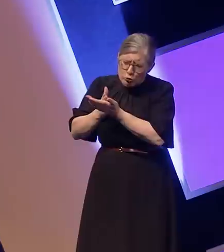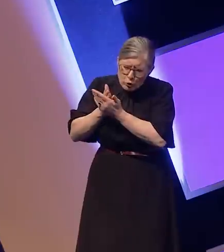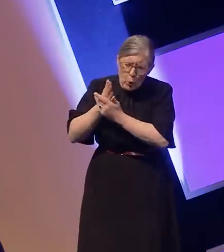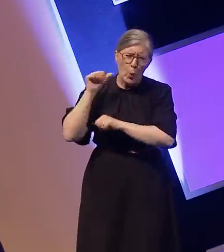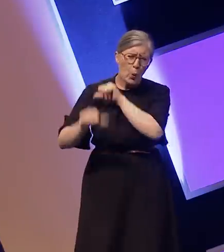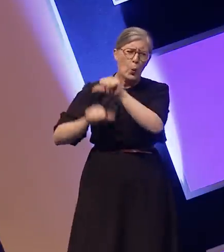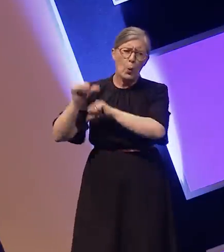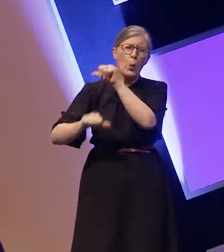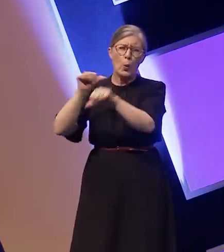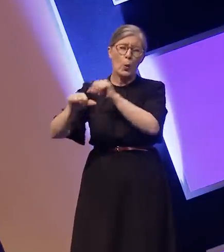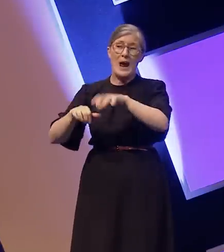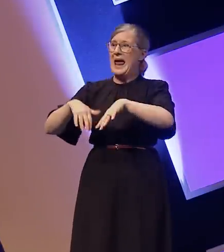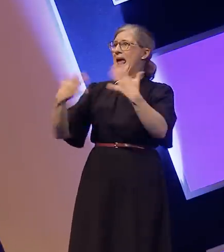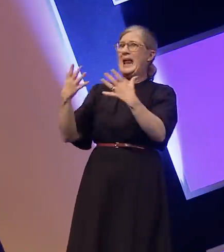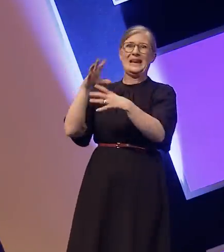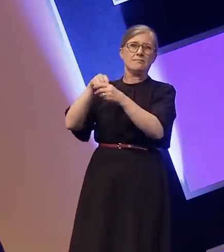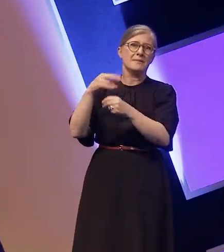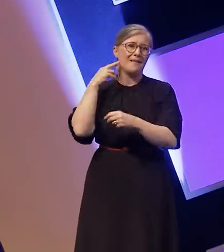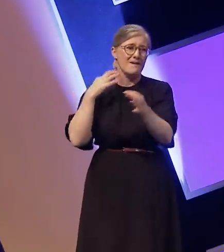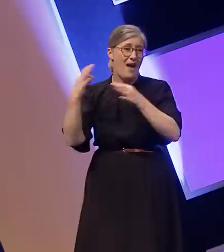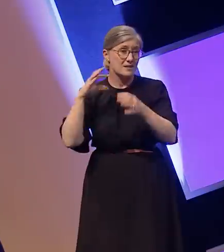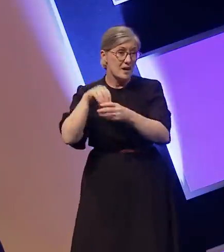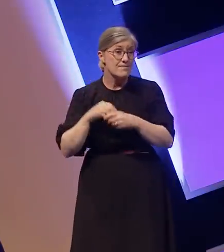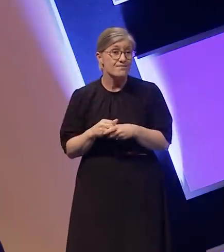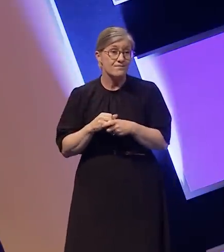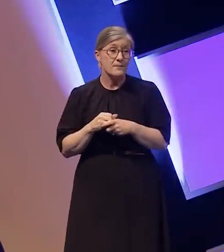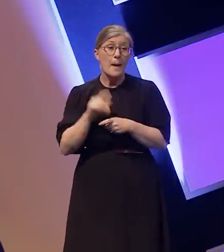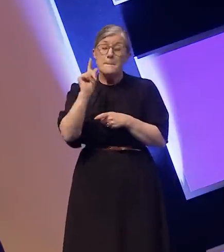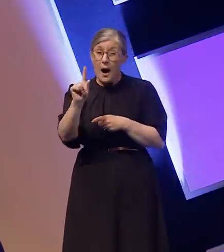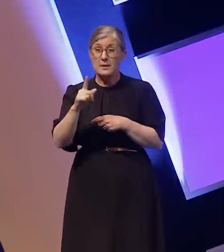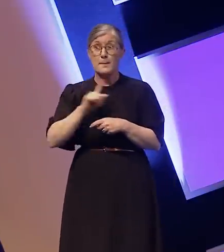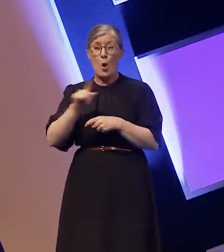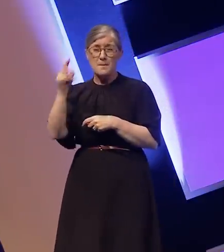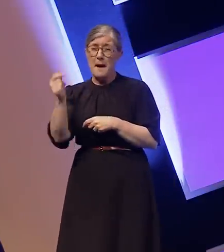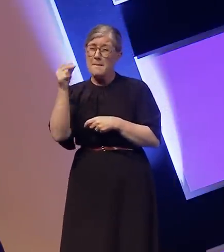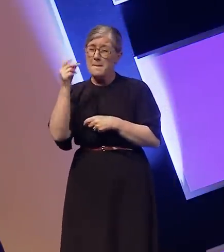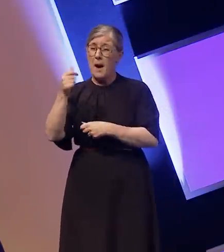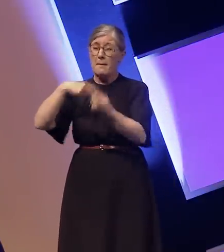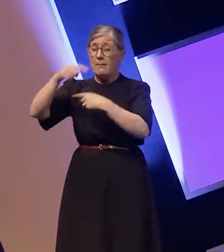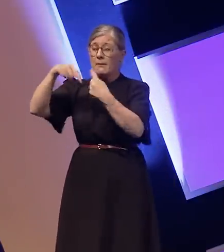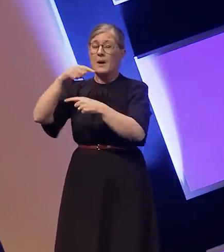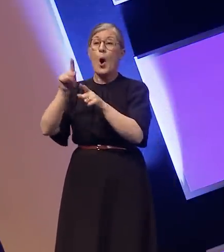However due to the speed of the working style, and the high turnover of staff, the importance of